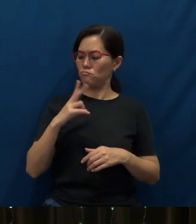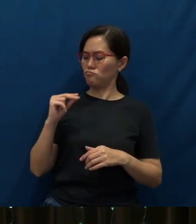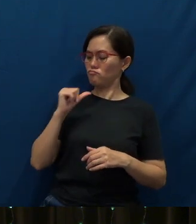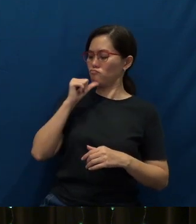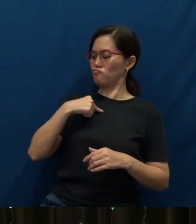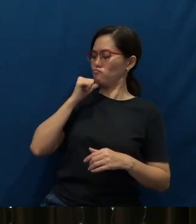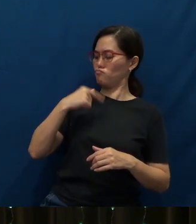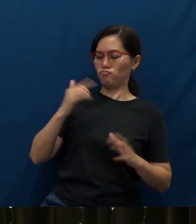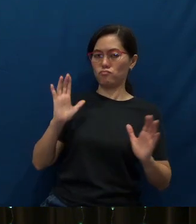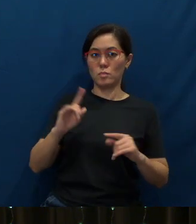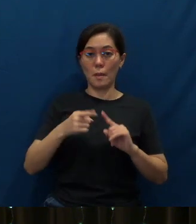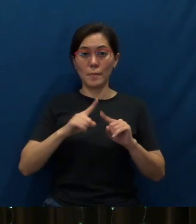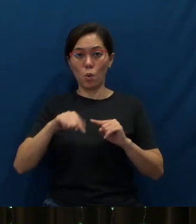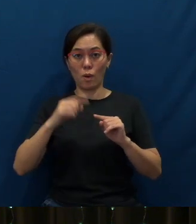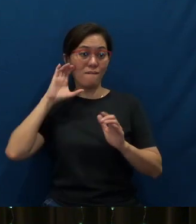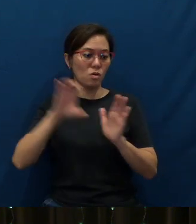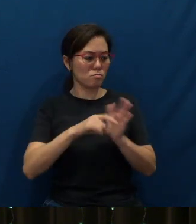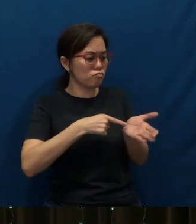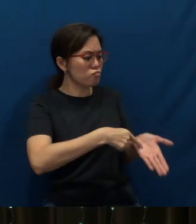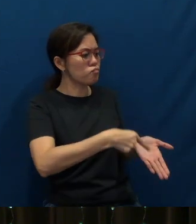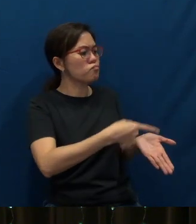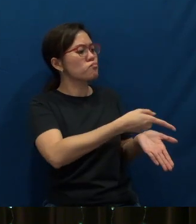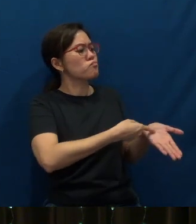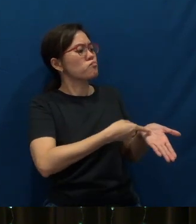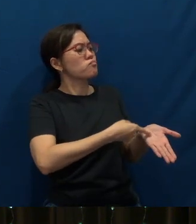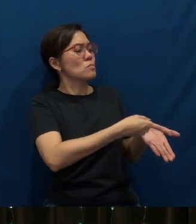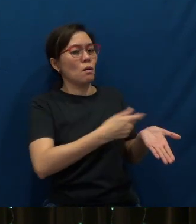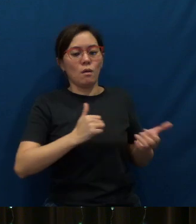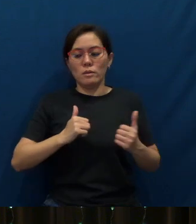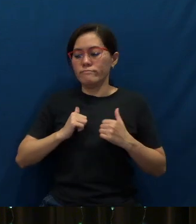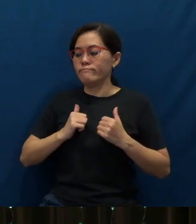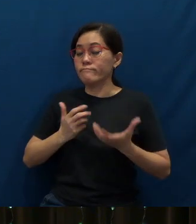But when shown the photos, he finally admitted that he had thrown